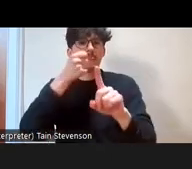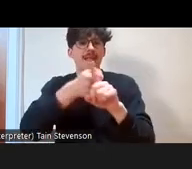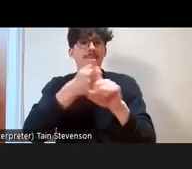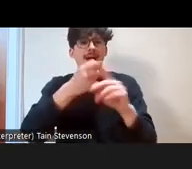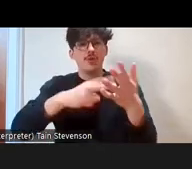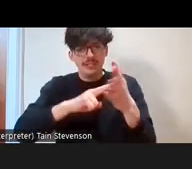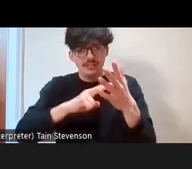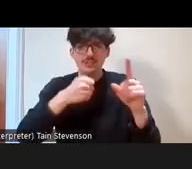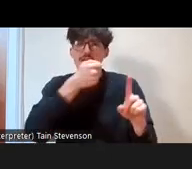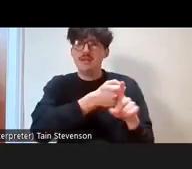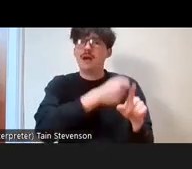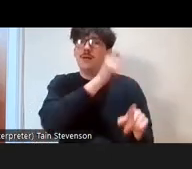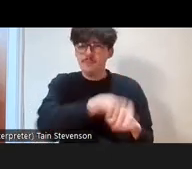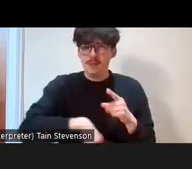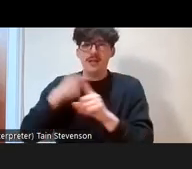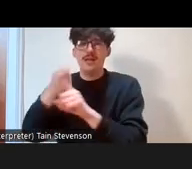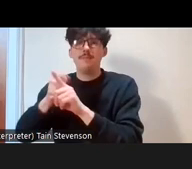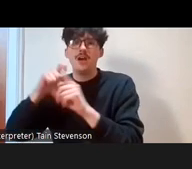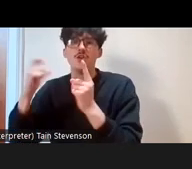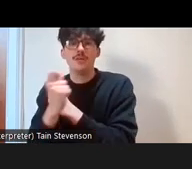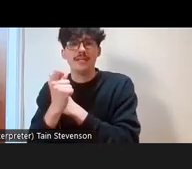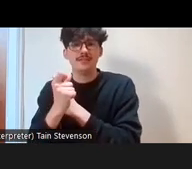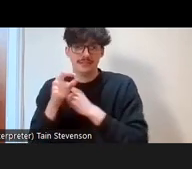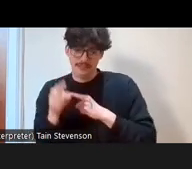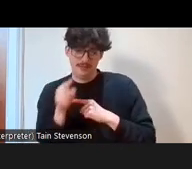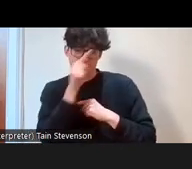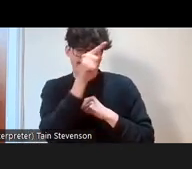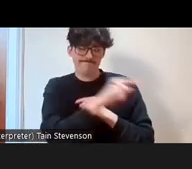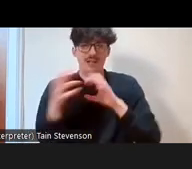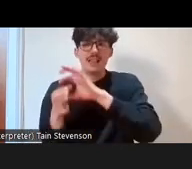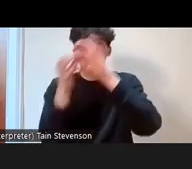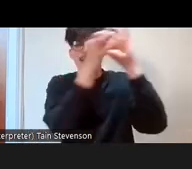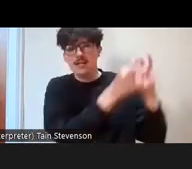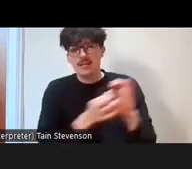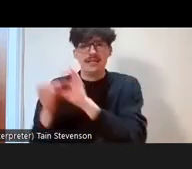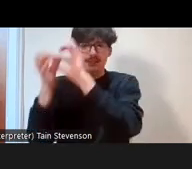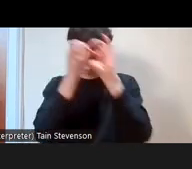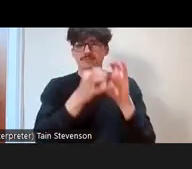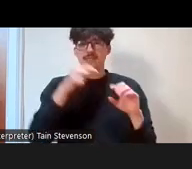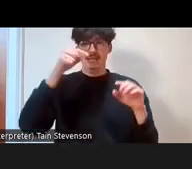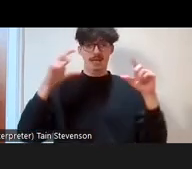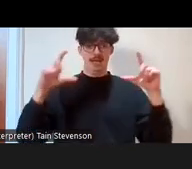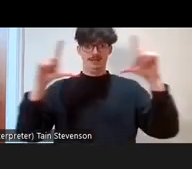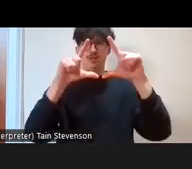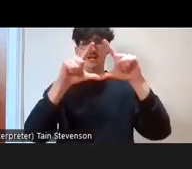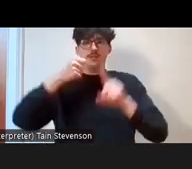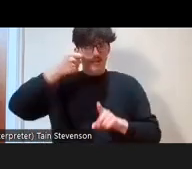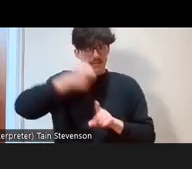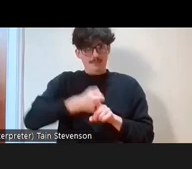are all interlinked and in turn they all impact on volunteering and volunteers. At the moment